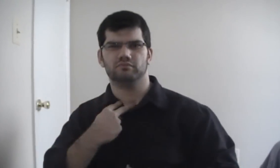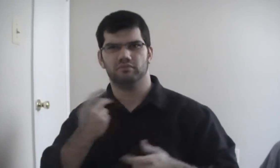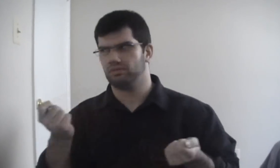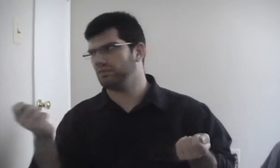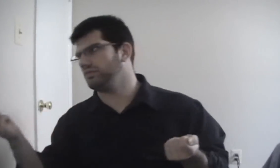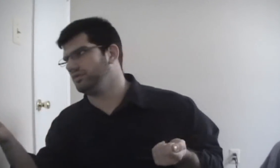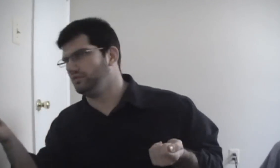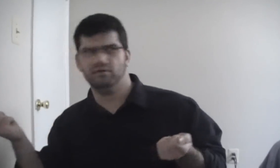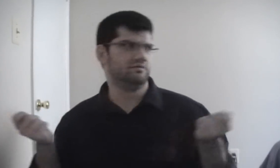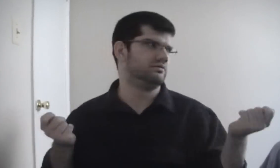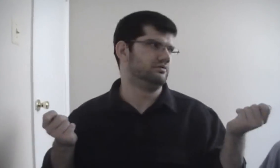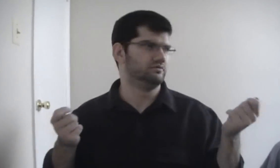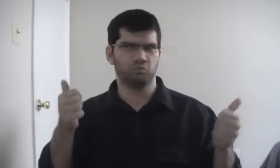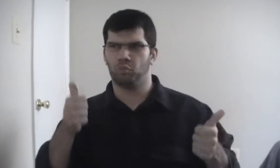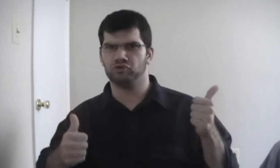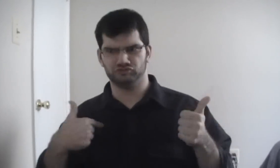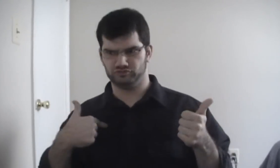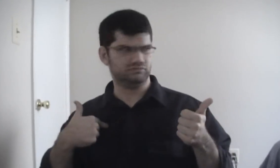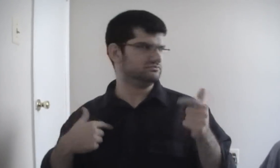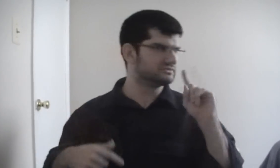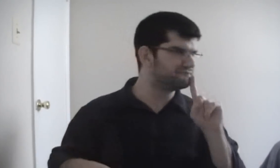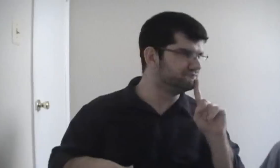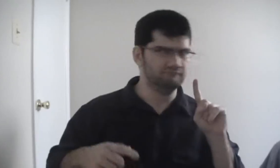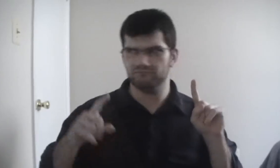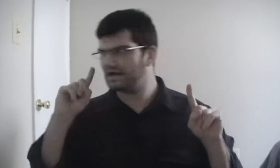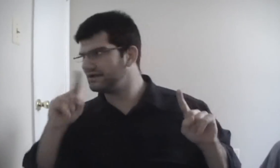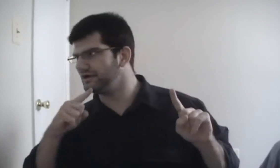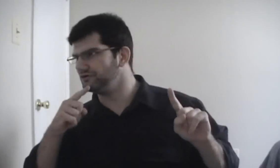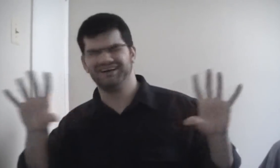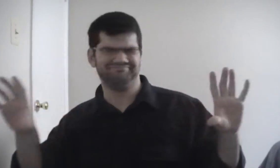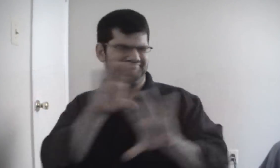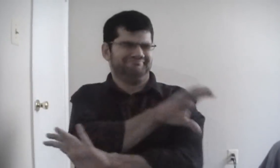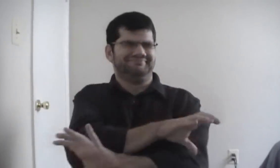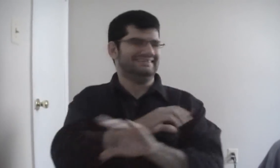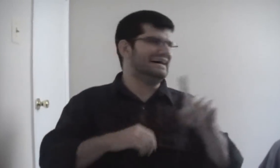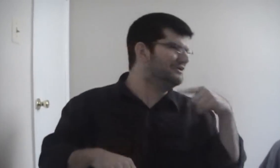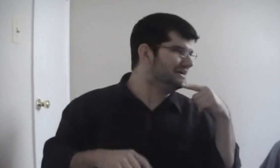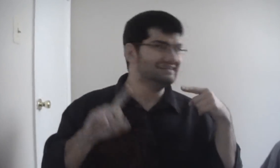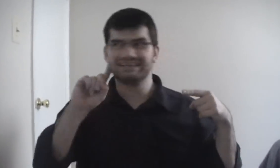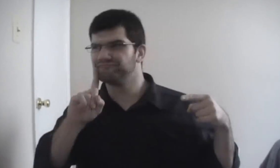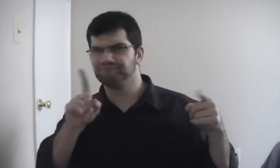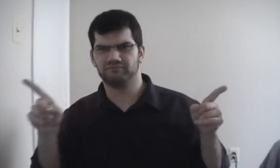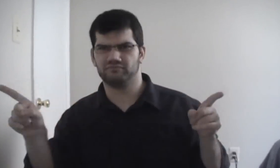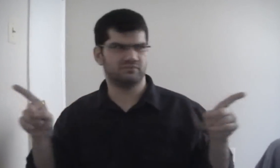Now she s struggling to find her "place" between the Hearing and Deaf worlds.